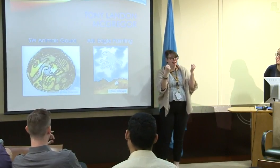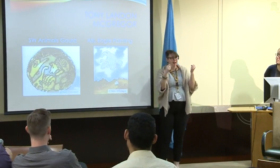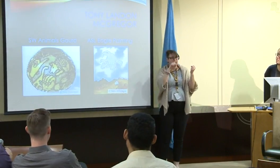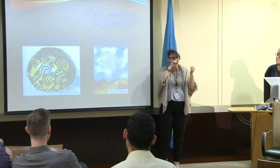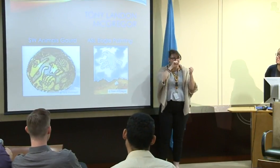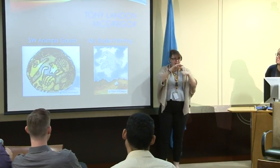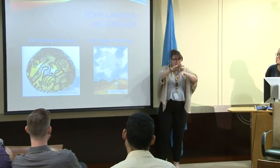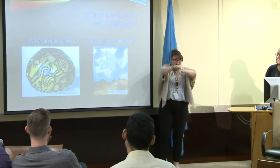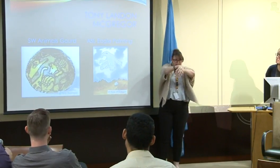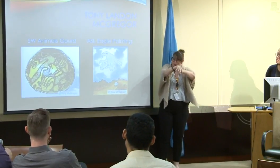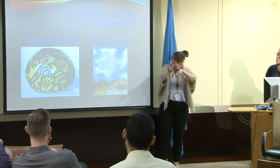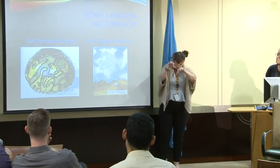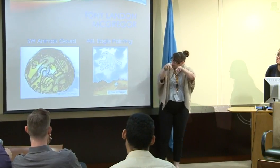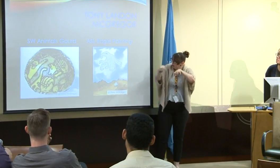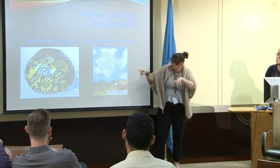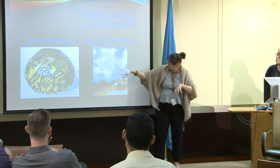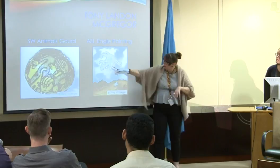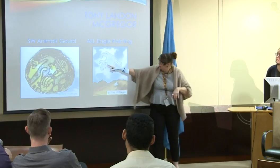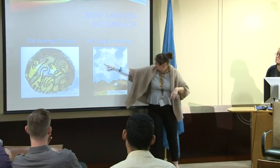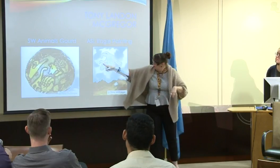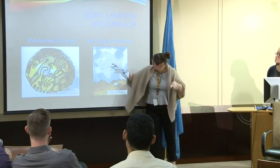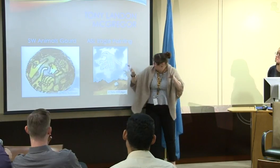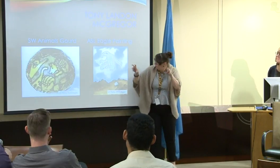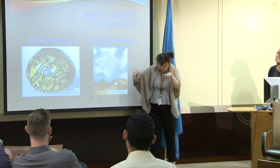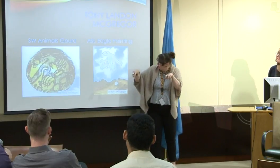And you'll see the landscape here, and then these are hand shapes